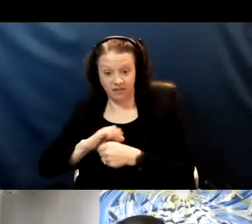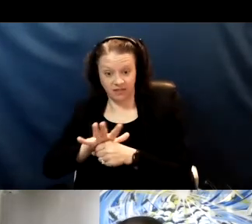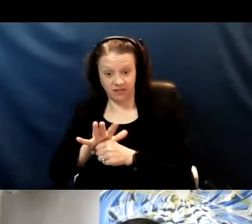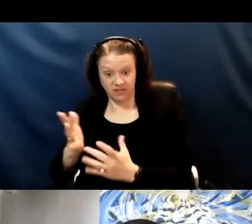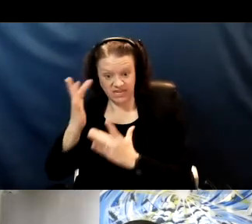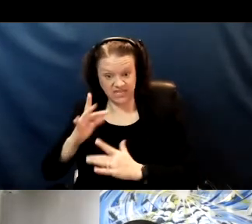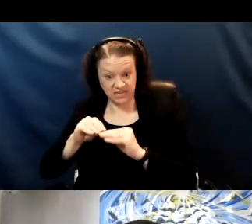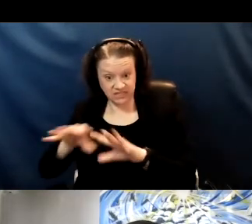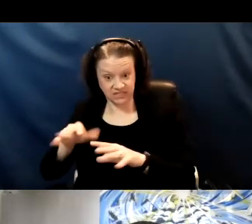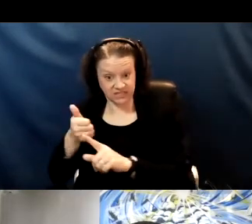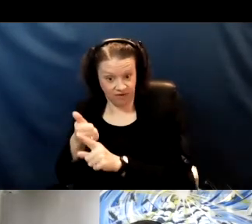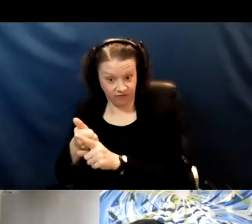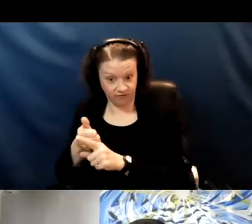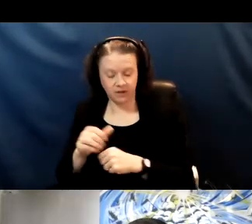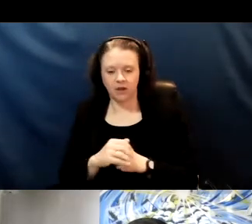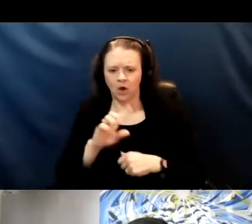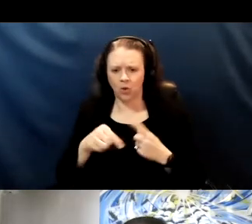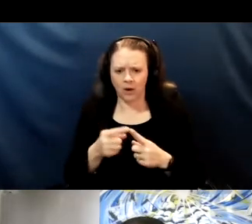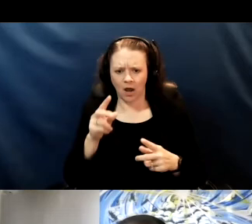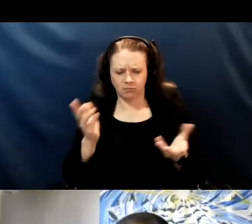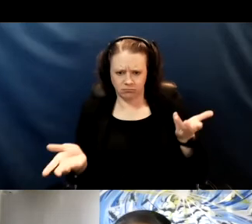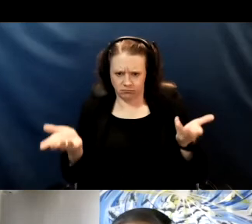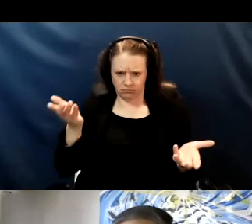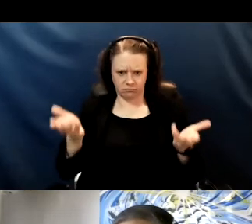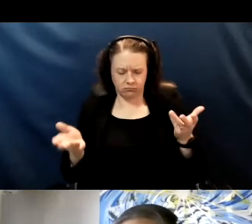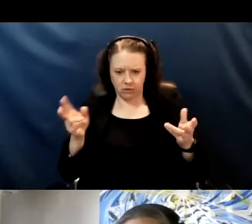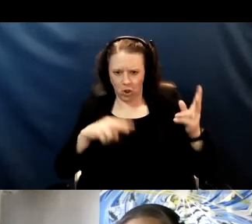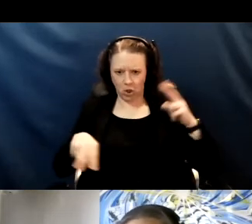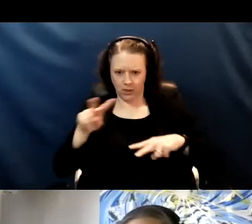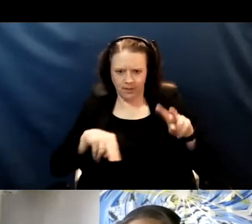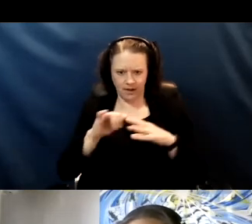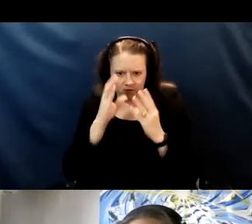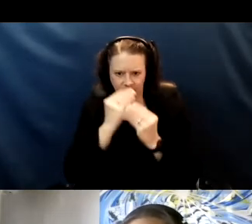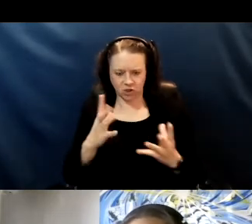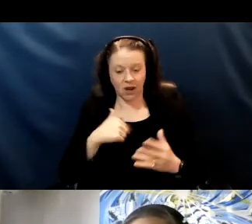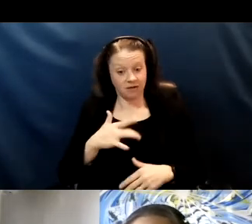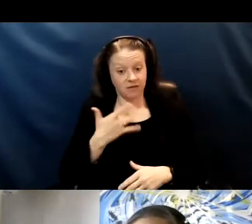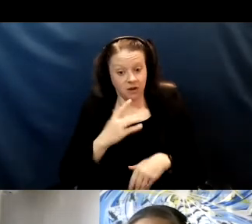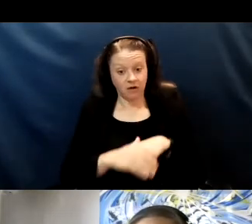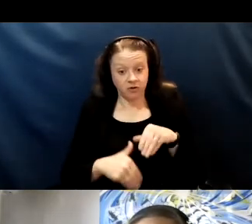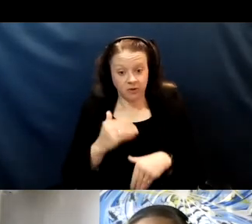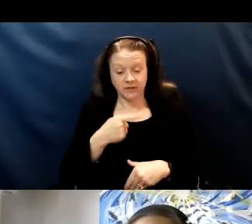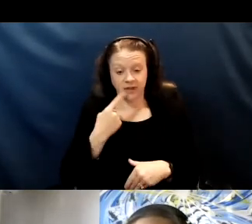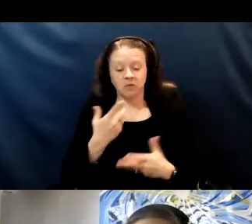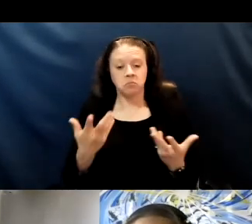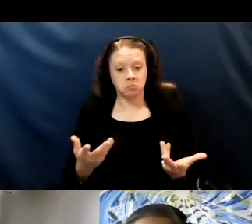And when I'm looking at this information then I feel comfortable saying I feel that these vaccines are actually